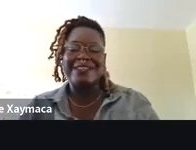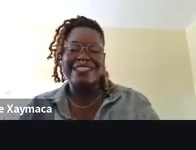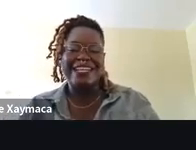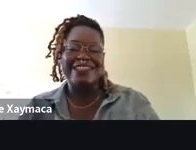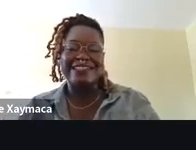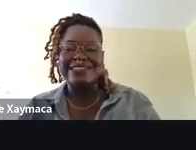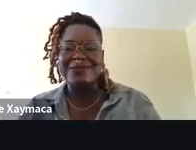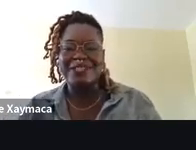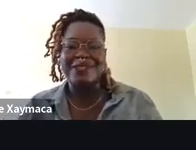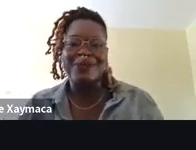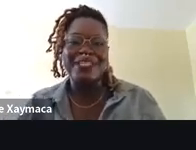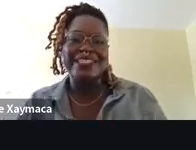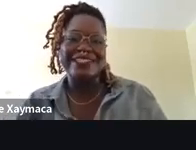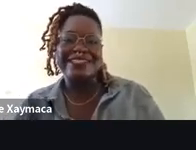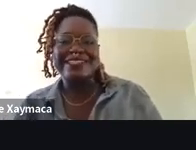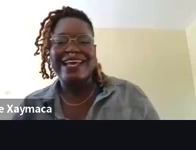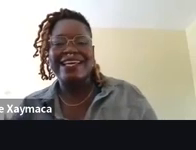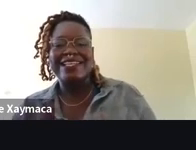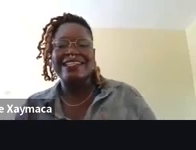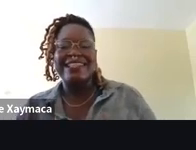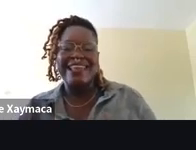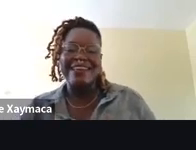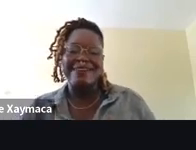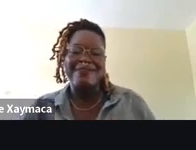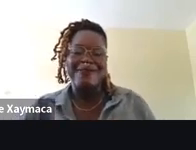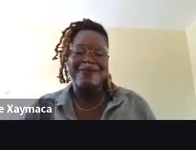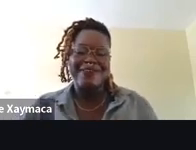that out in the next two or so weeks. Thank you.